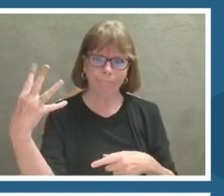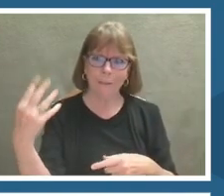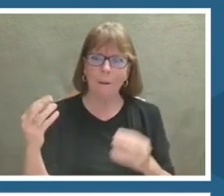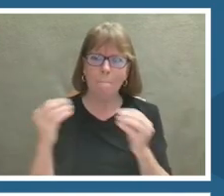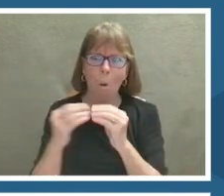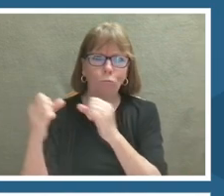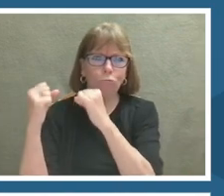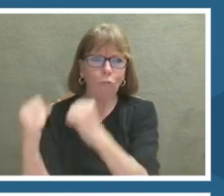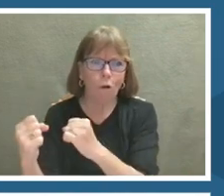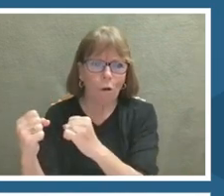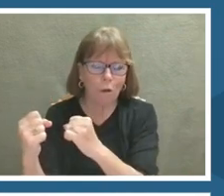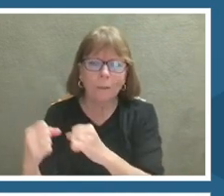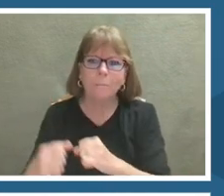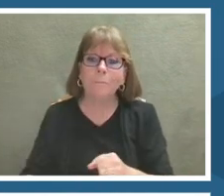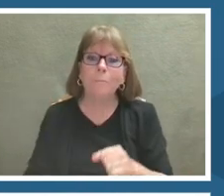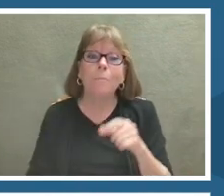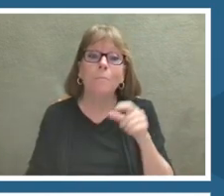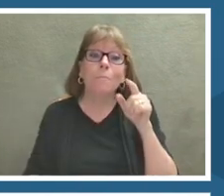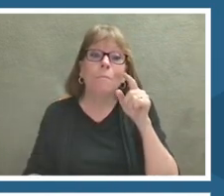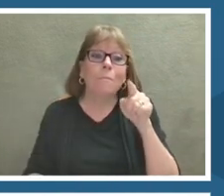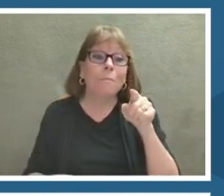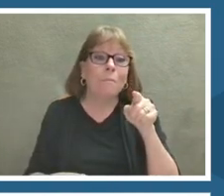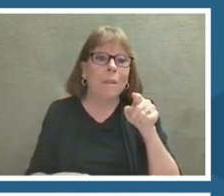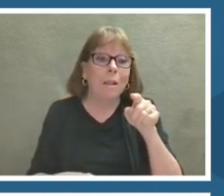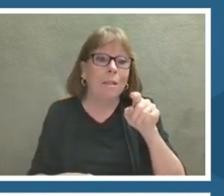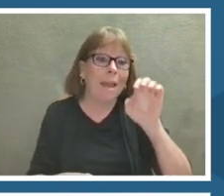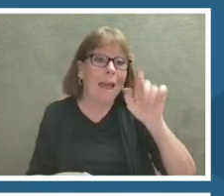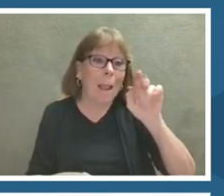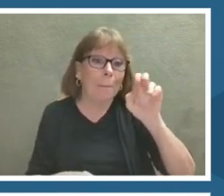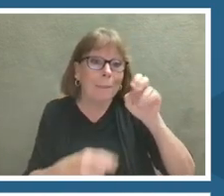Hovering over the elements name, you will learn a little bit about the element and how